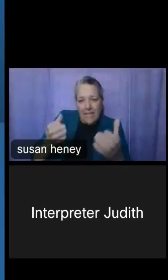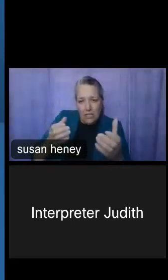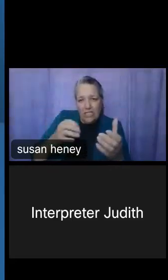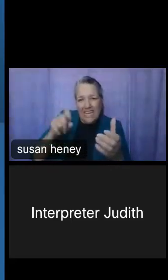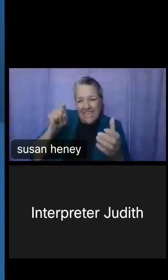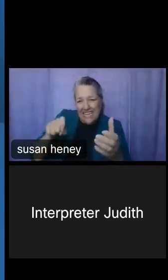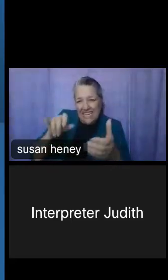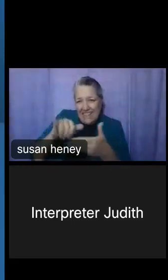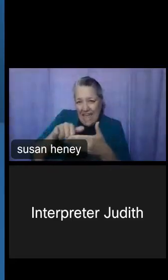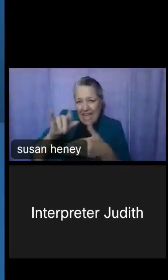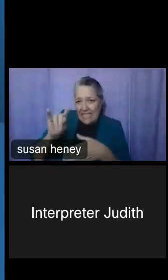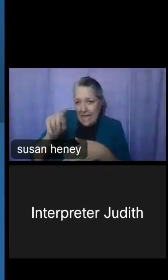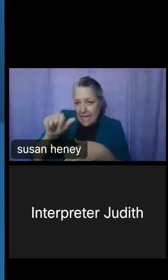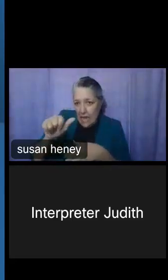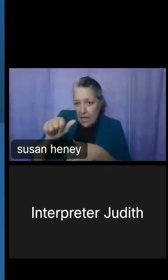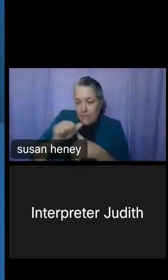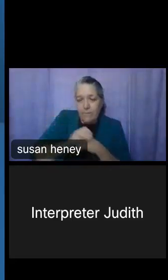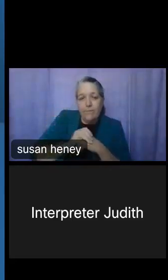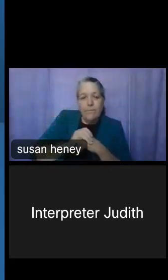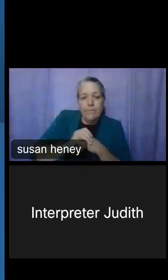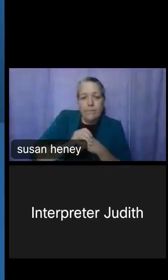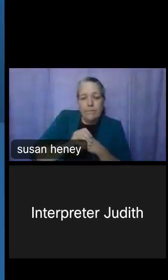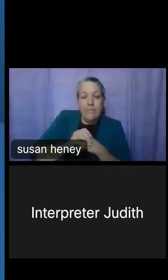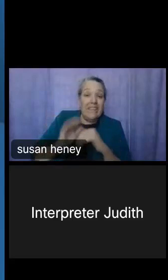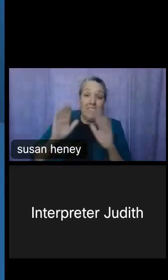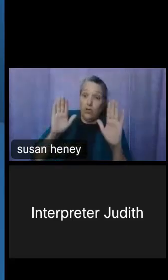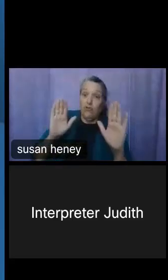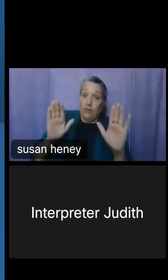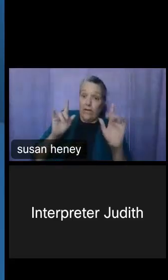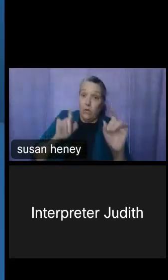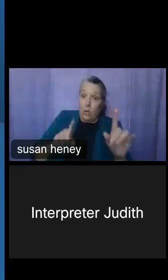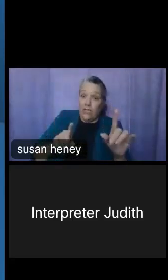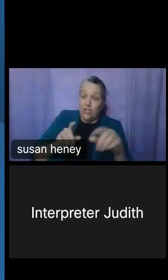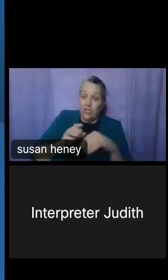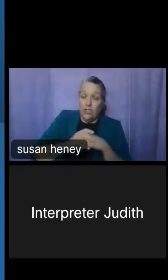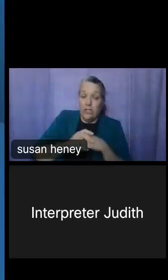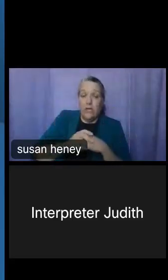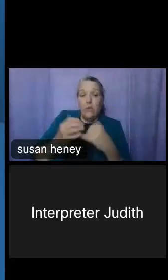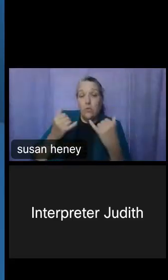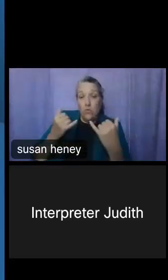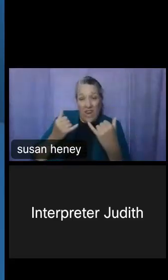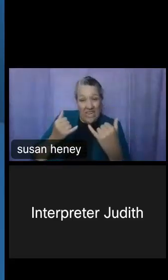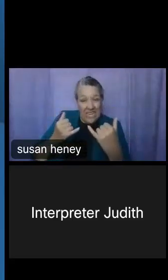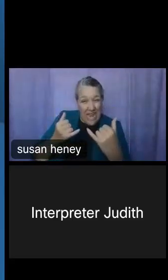Kira O'Bradovich: That is a great question. At this time, as far as I'm aware, we are